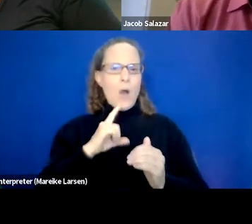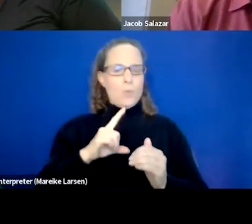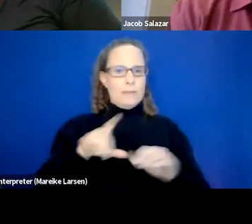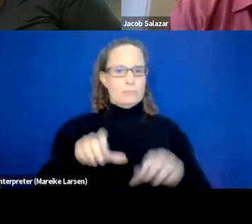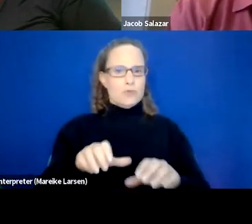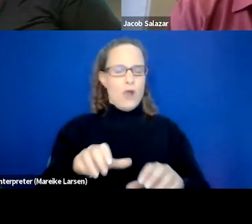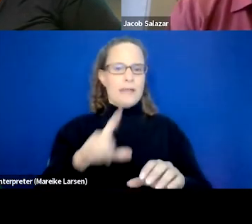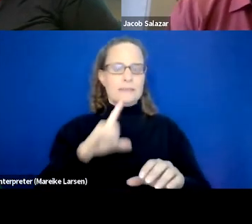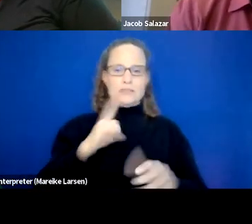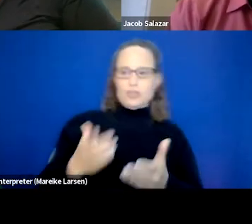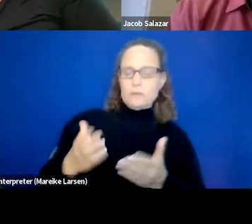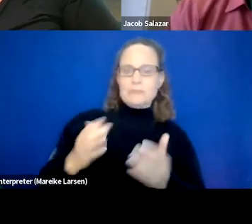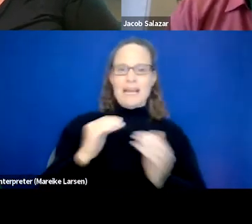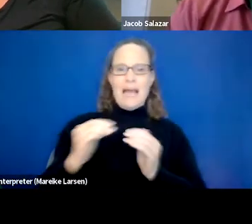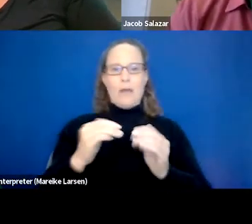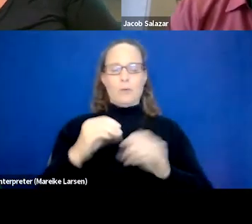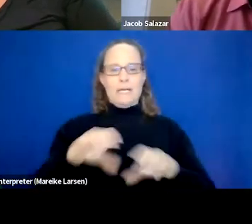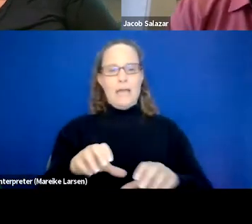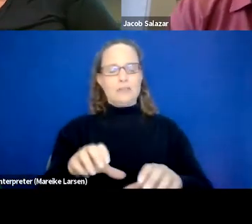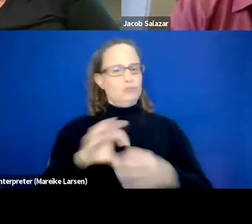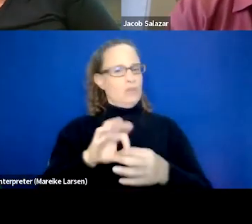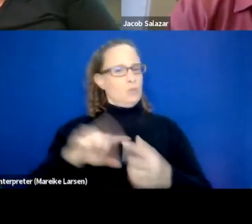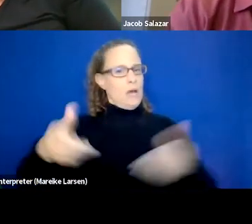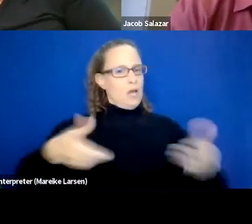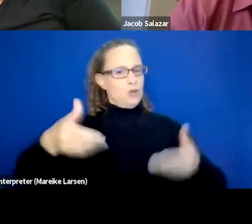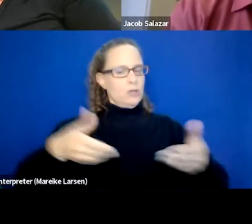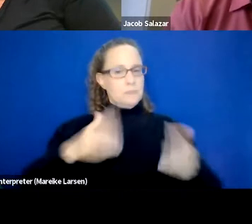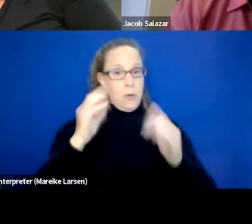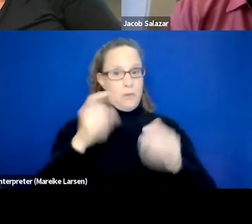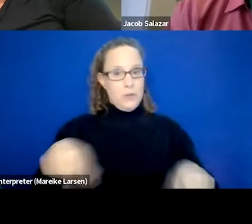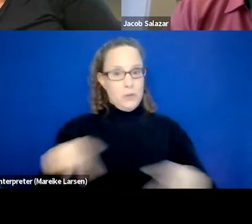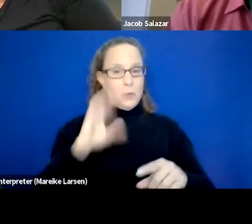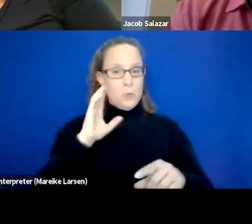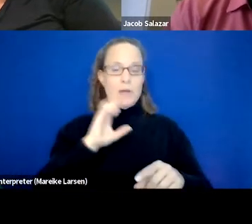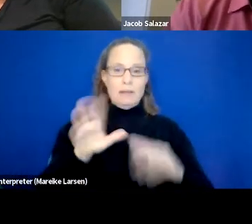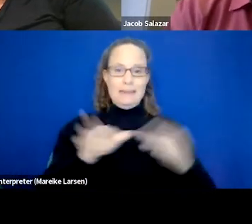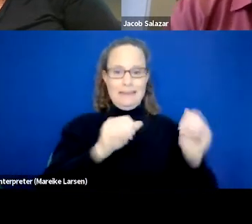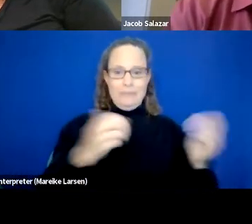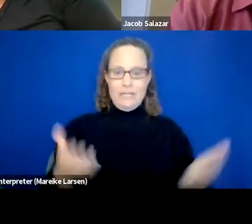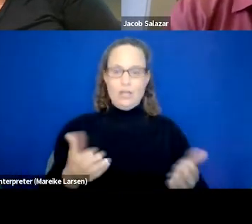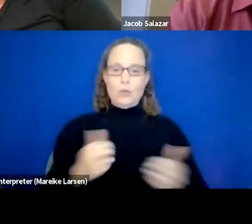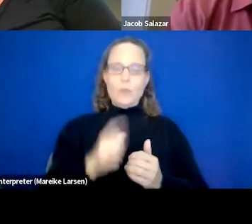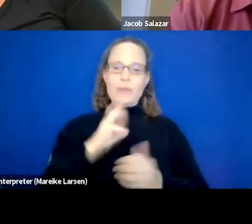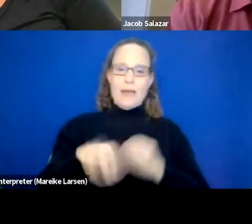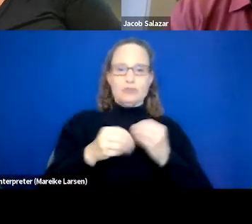particularly around our hiring practices. So hopefully you all will be able to leave with just some extra tools given the way